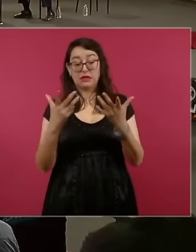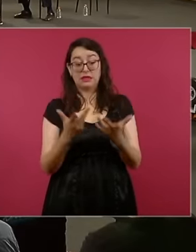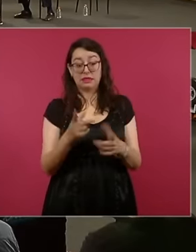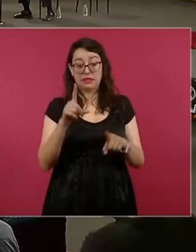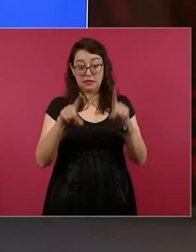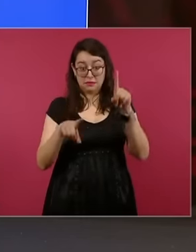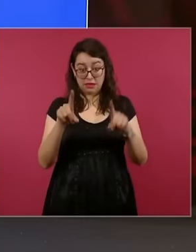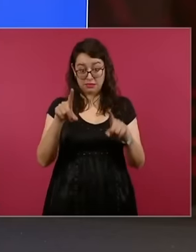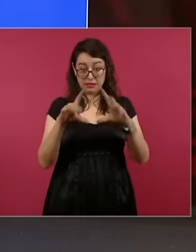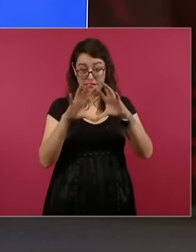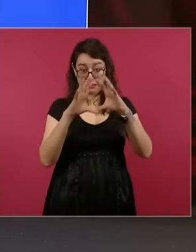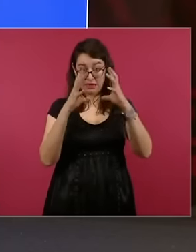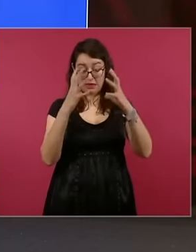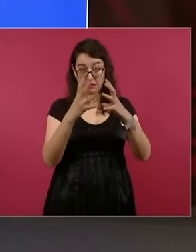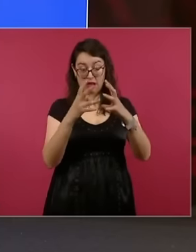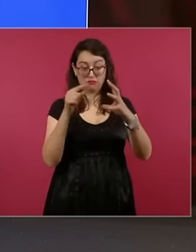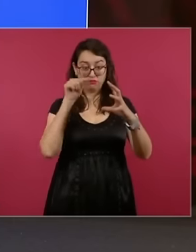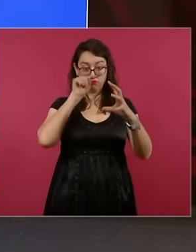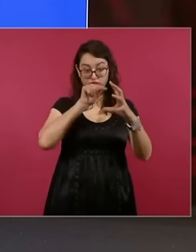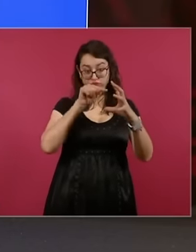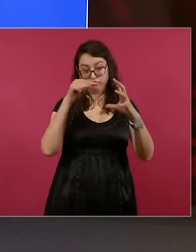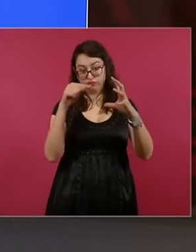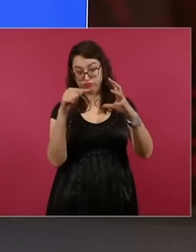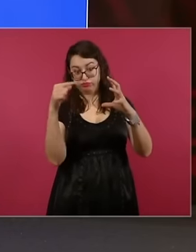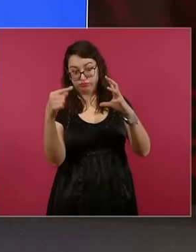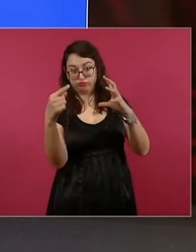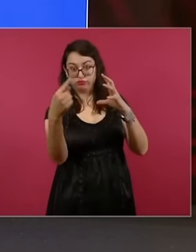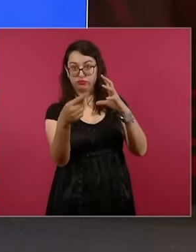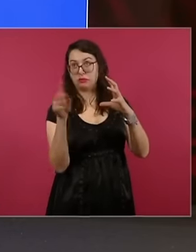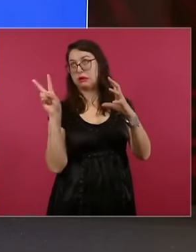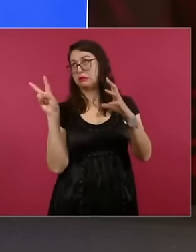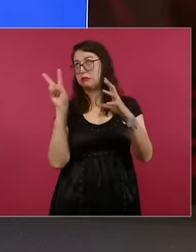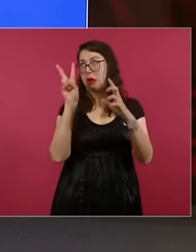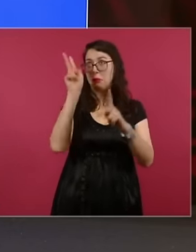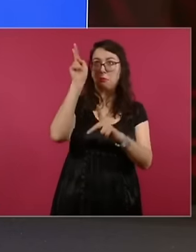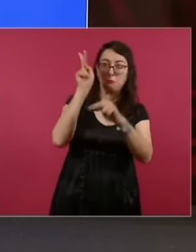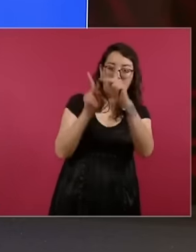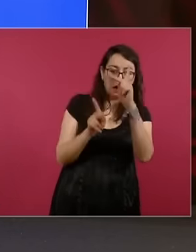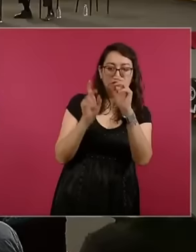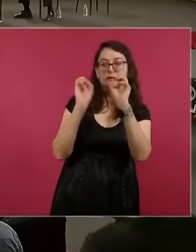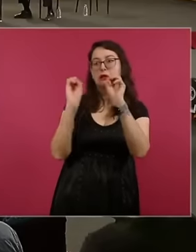the earth due to the effect that said no. It is a circular orbit but an elliptical one Now we can